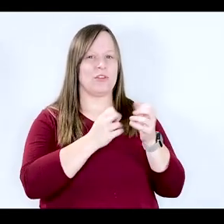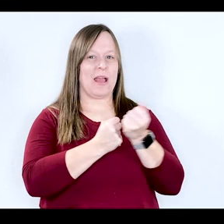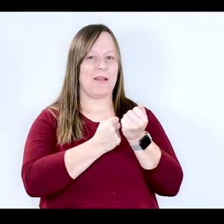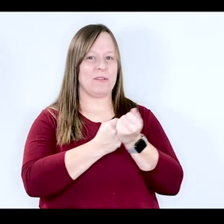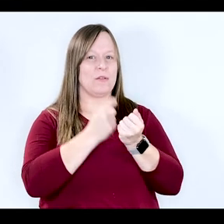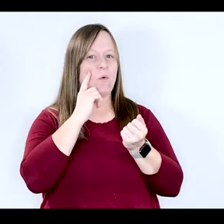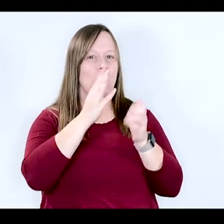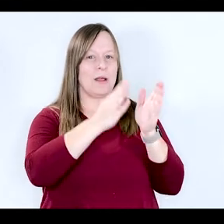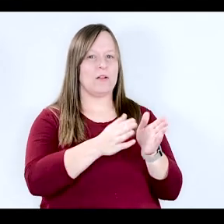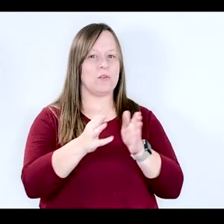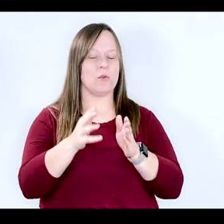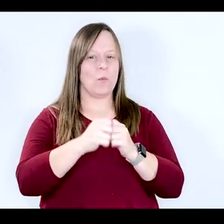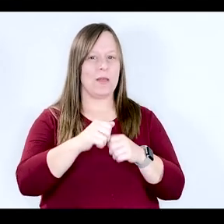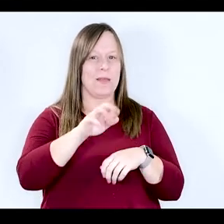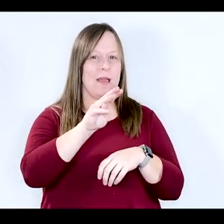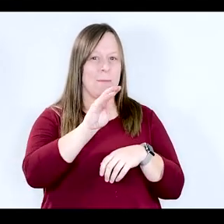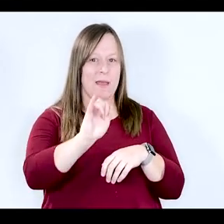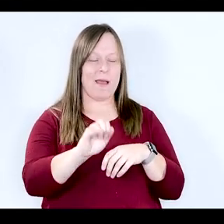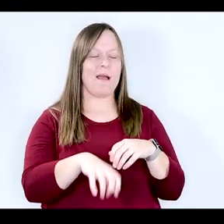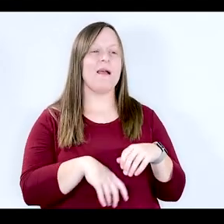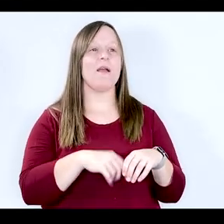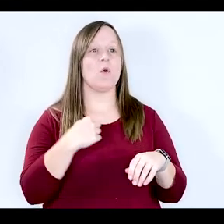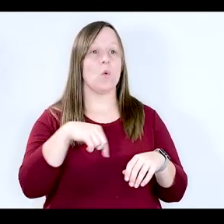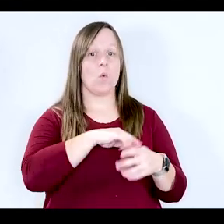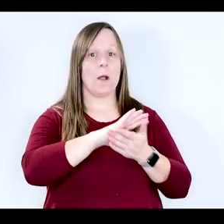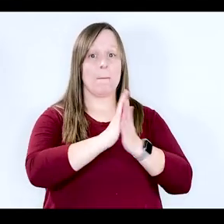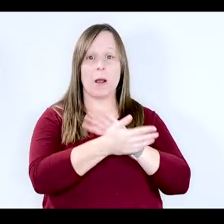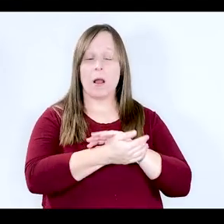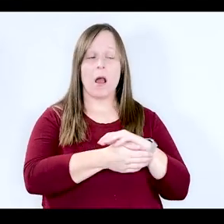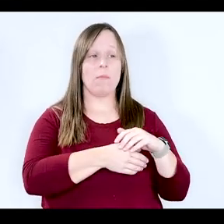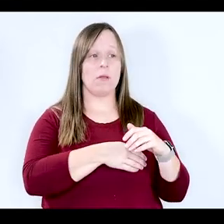Advocacy for Individuals with Mental Illness. We're becoming better versed